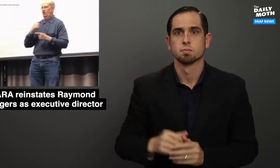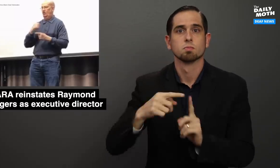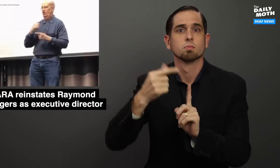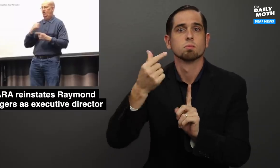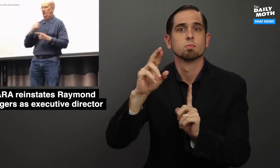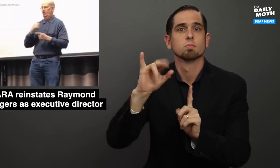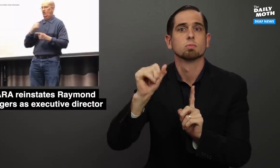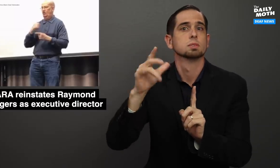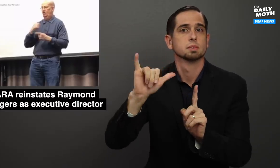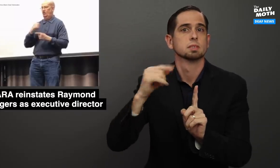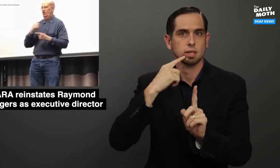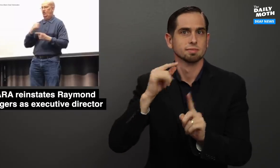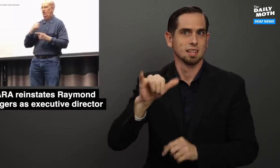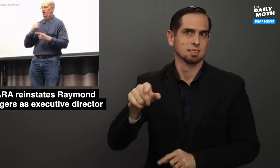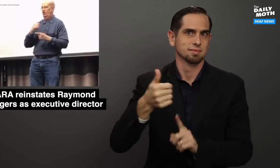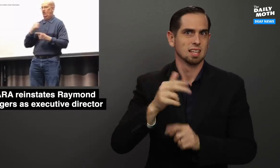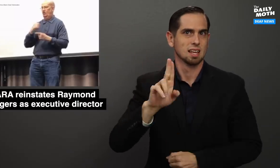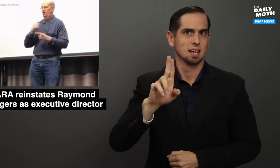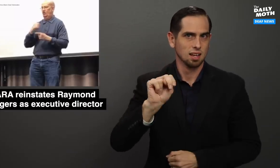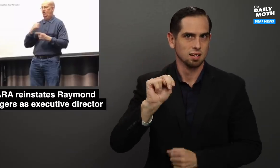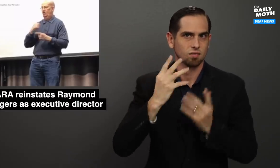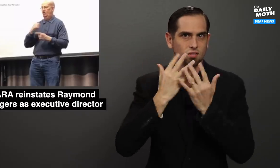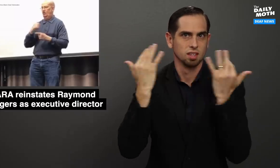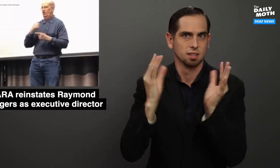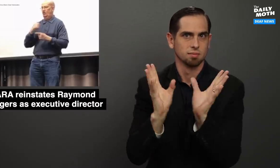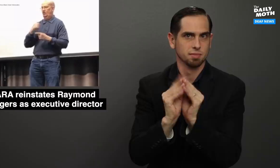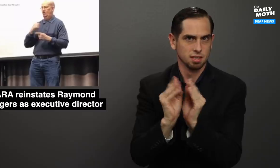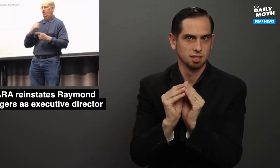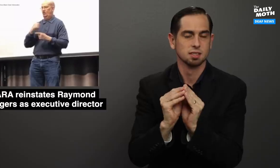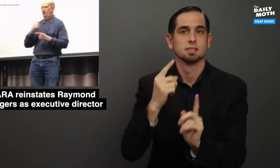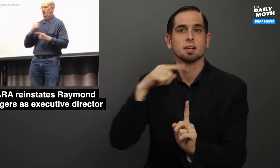Grigsby said it was an unfriendly meeting and that